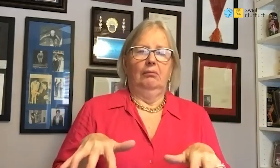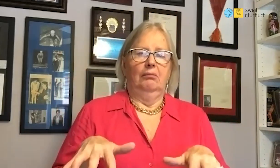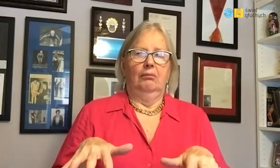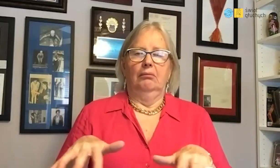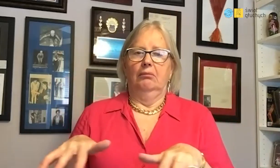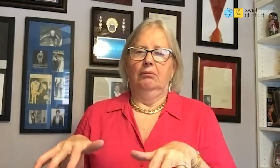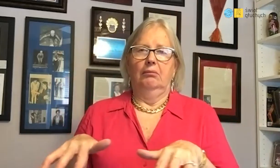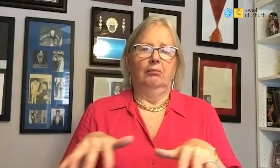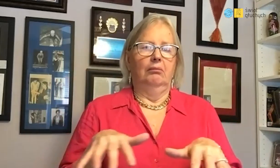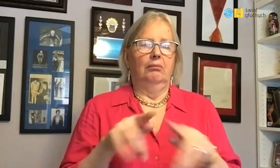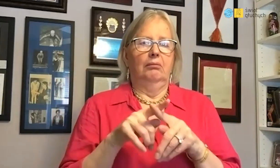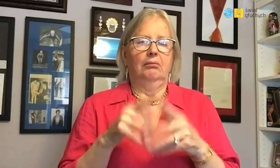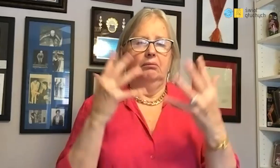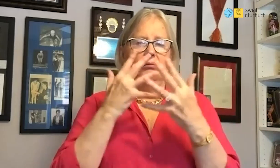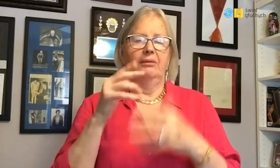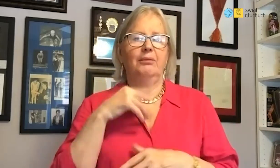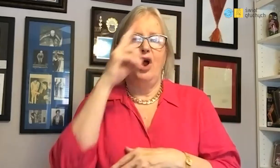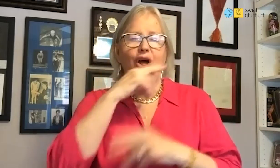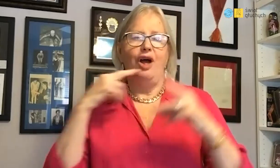They felt a bit shocked when arrival,